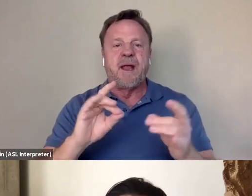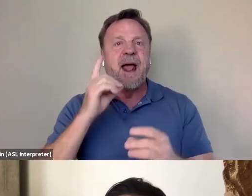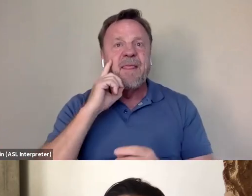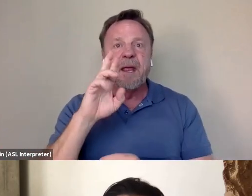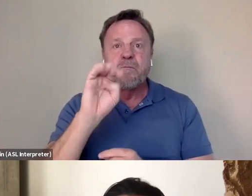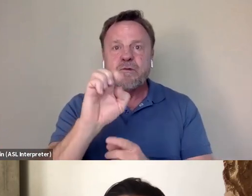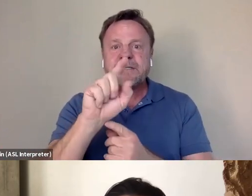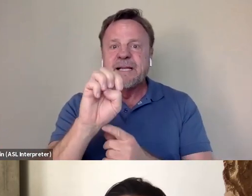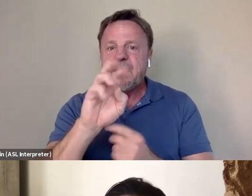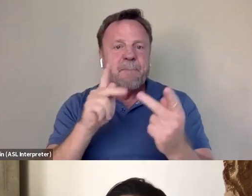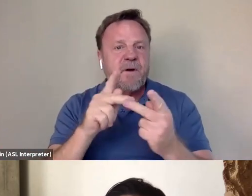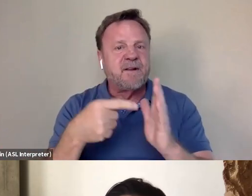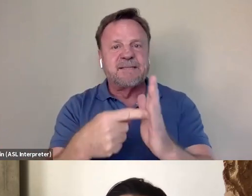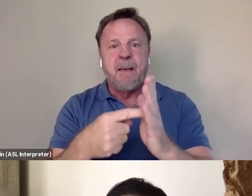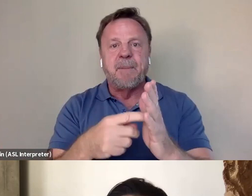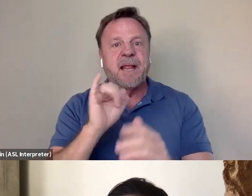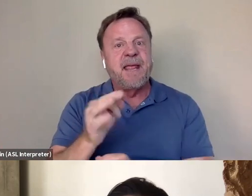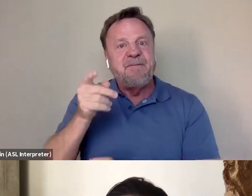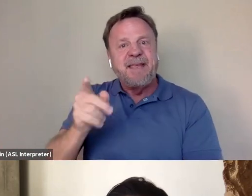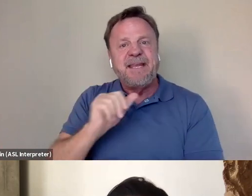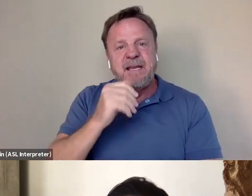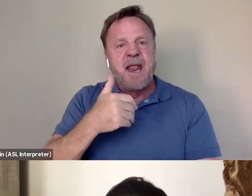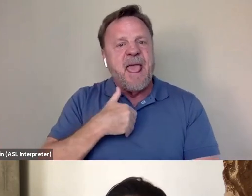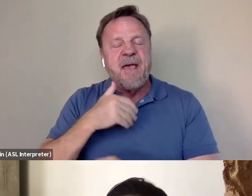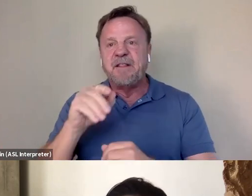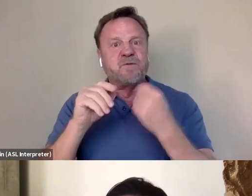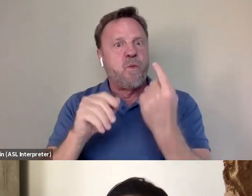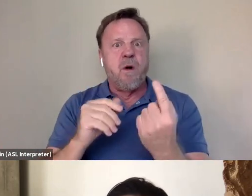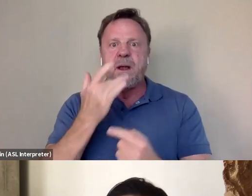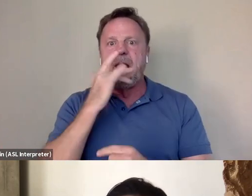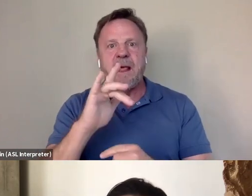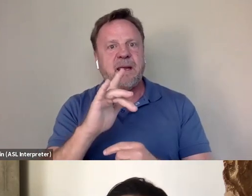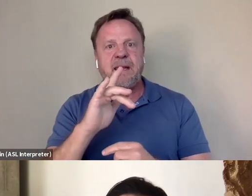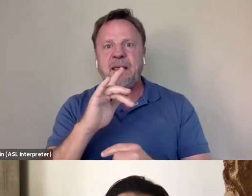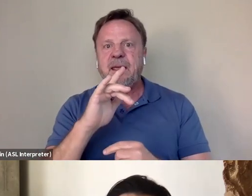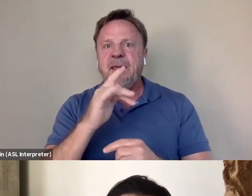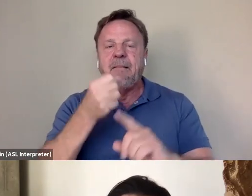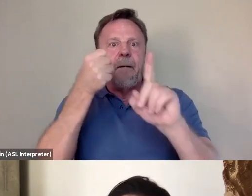Like if Bruce Lee didn't have this random, luckily coincidence happened, then we wouldn't have Bruce Lee.